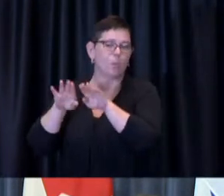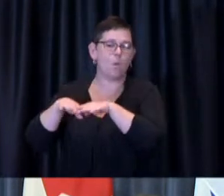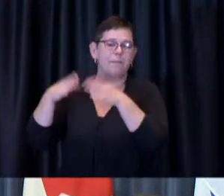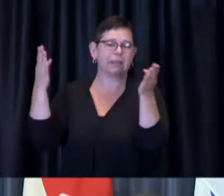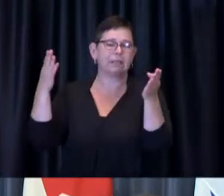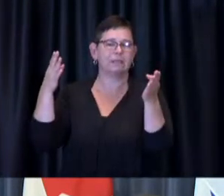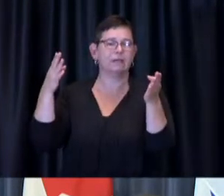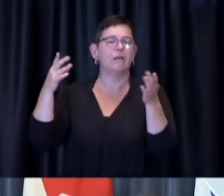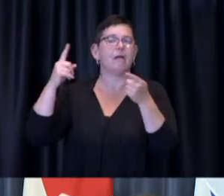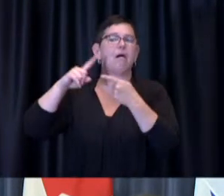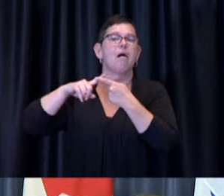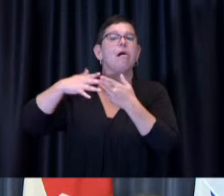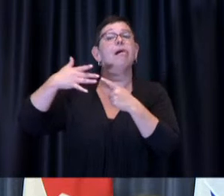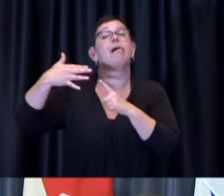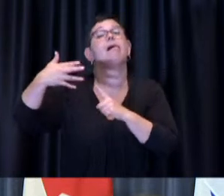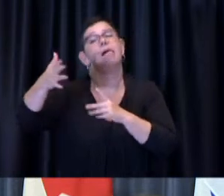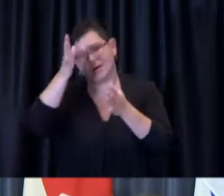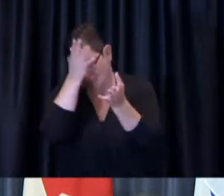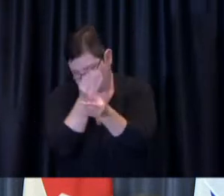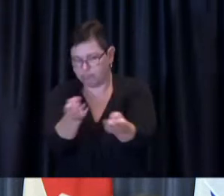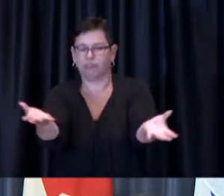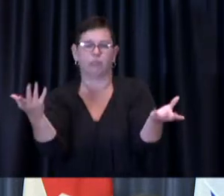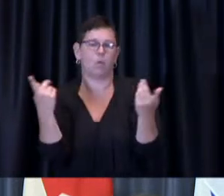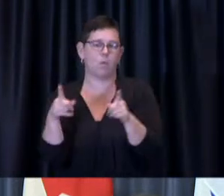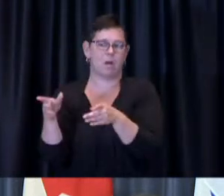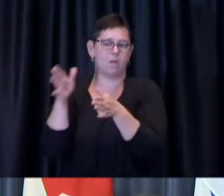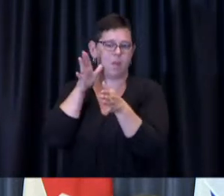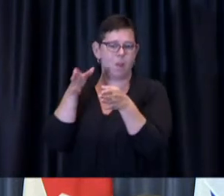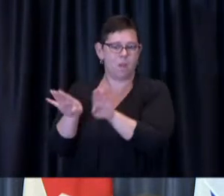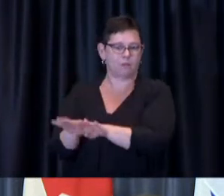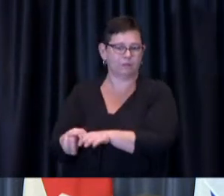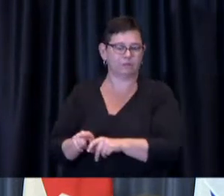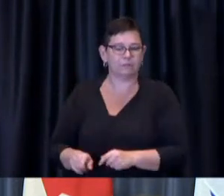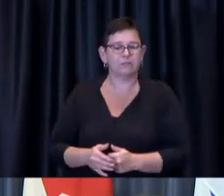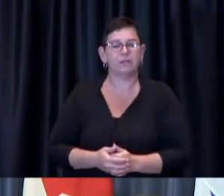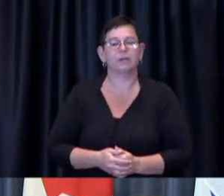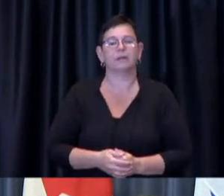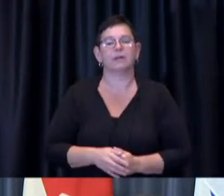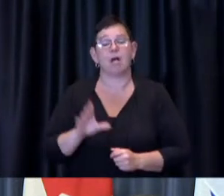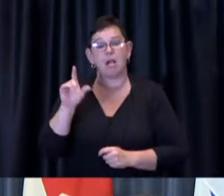This includes our clinics located in the Cloverdale Mall, the Metro Toronto Convention Centre,